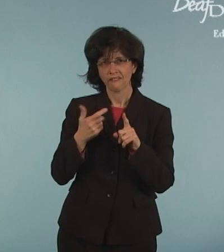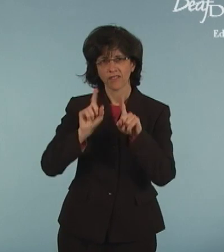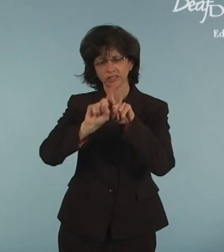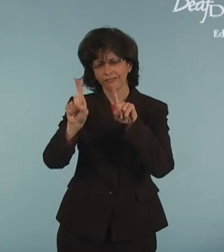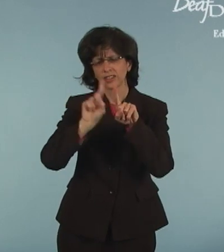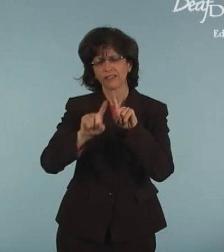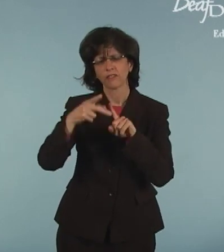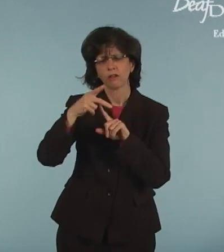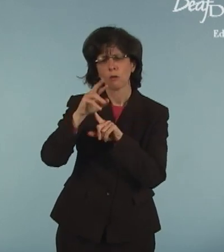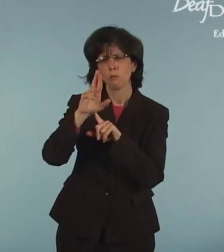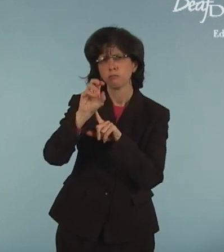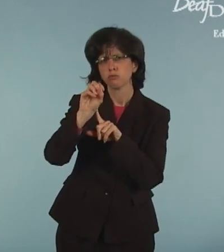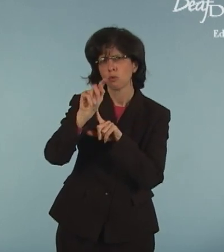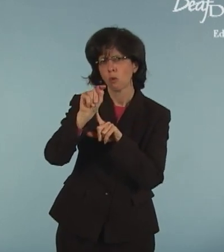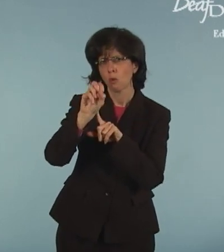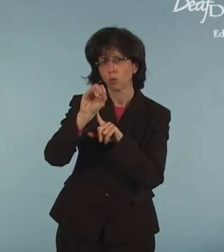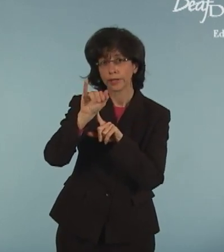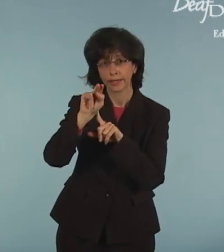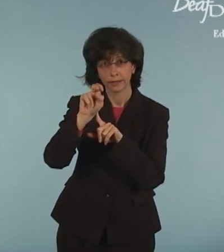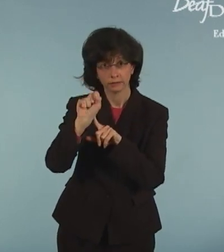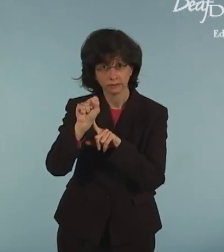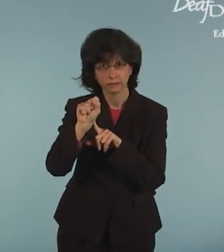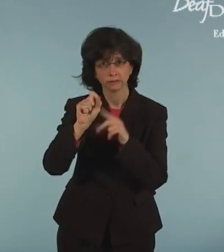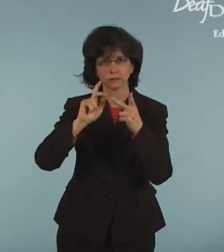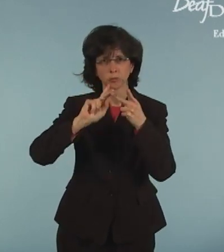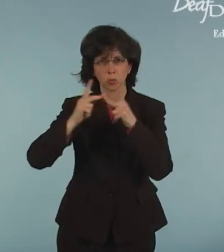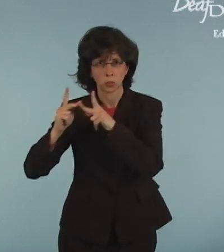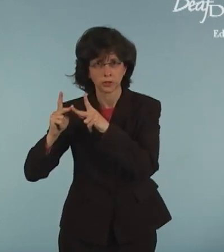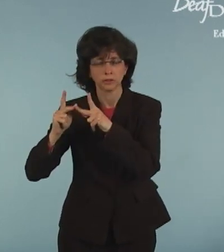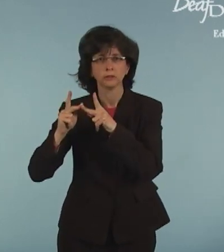Viruses have different proteins.